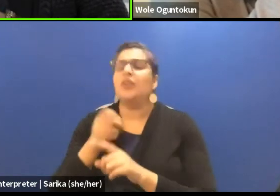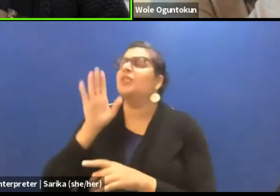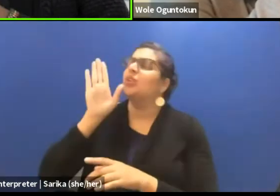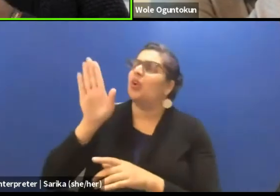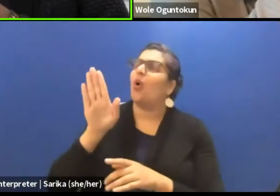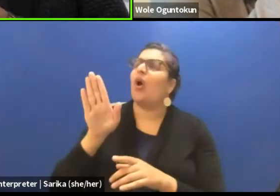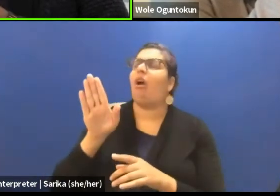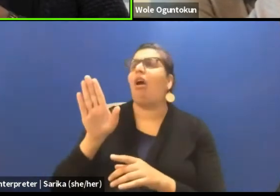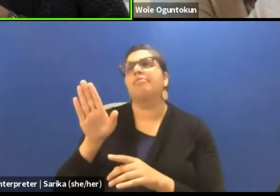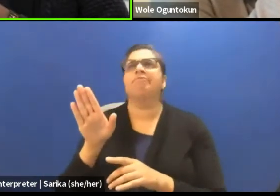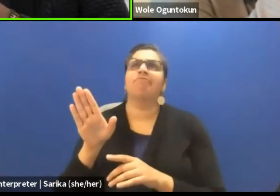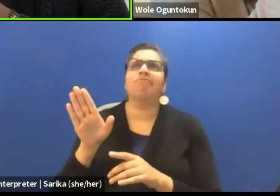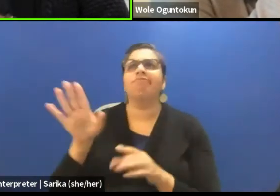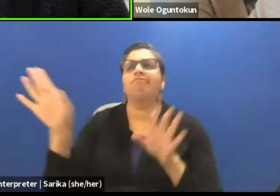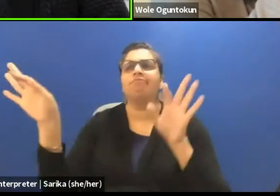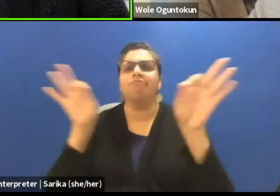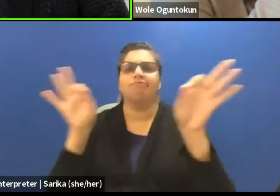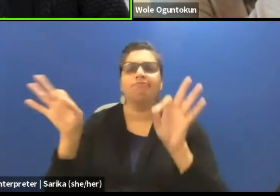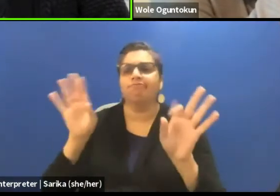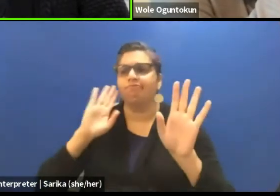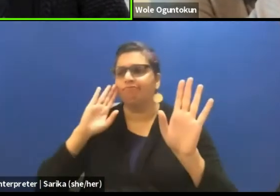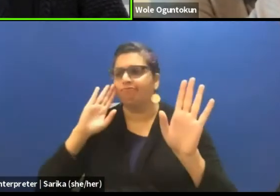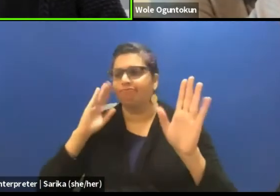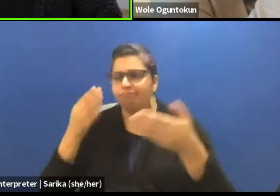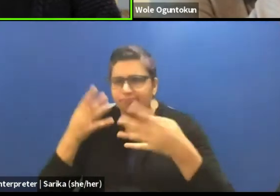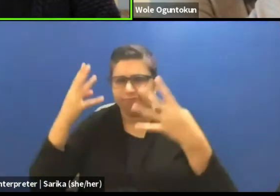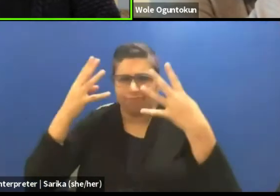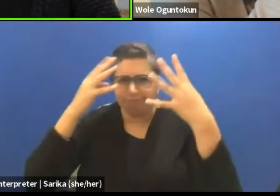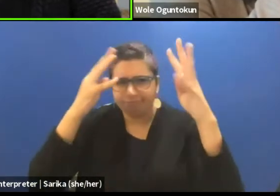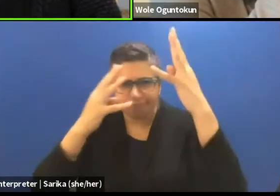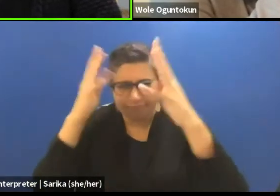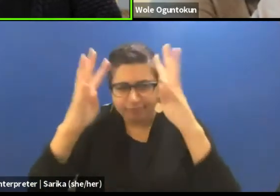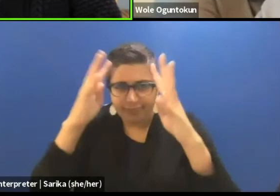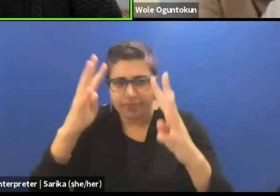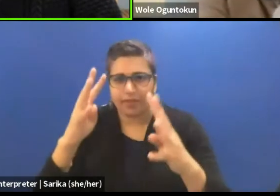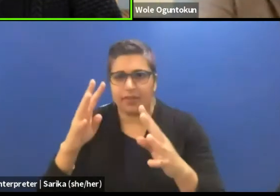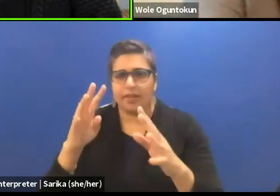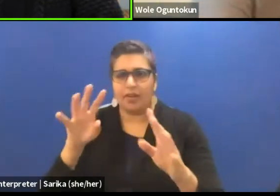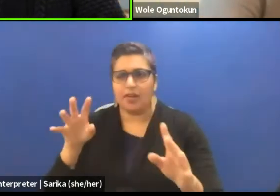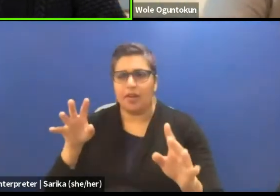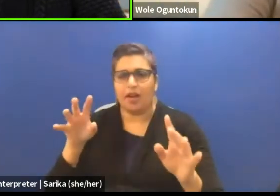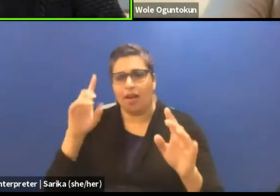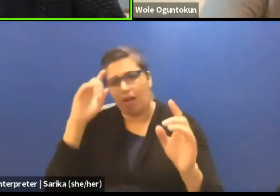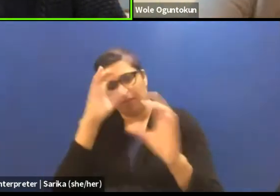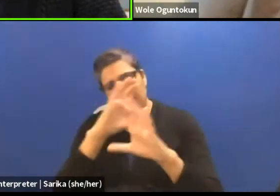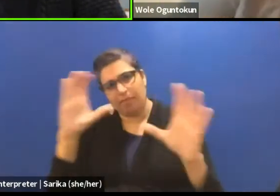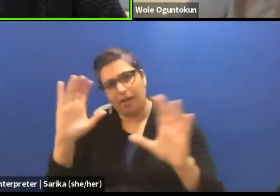within the context of dramaturgy? That even if you think about it from that stand point anyways,